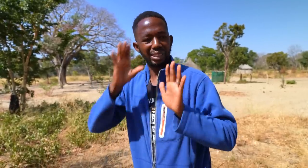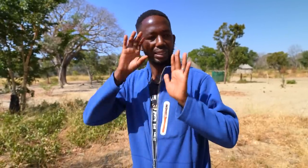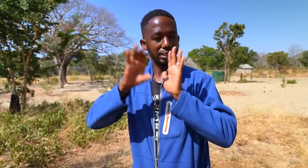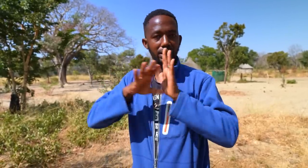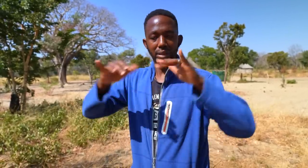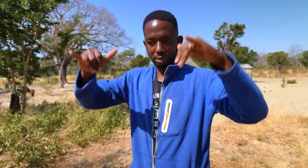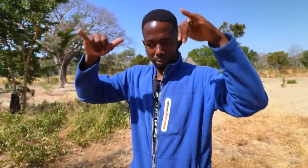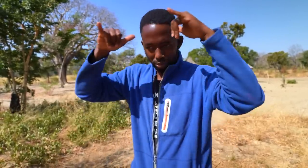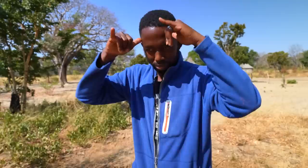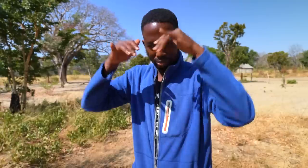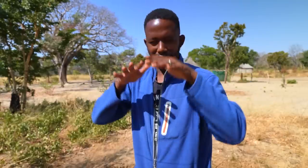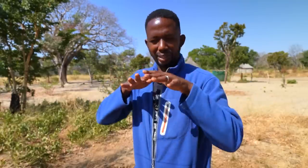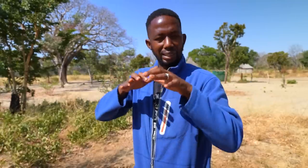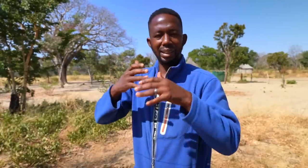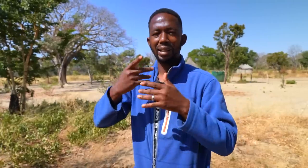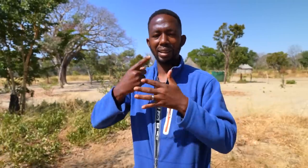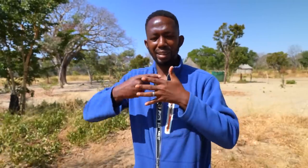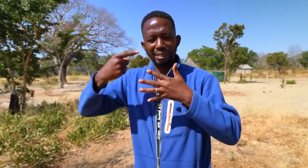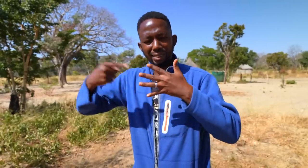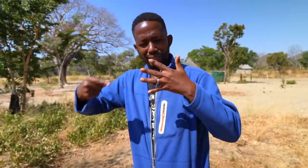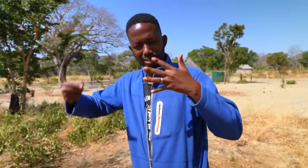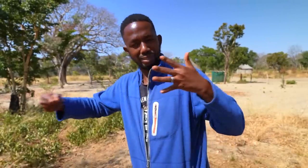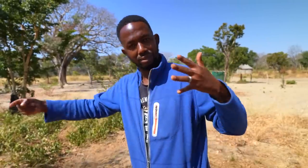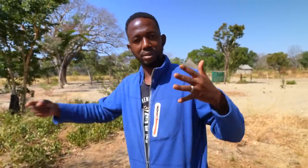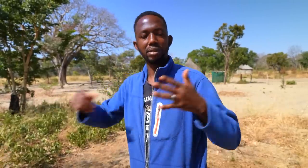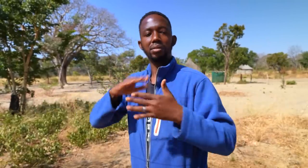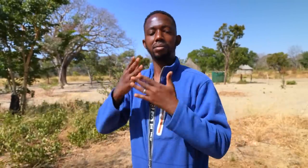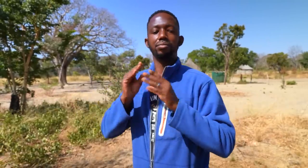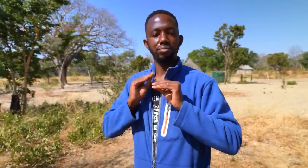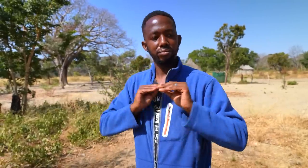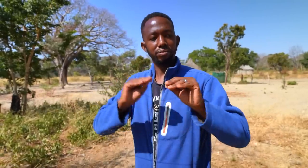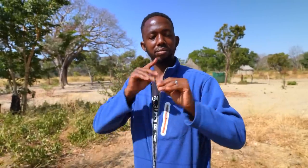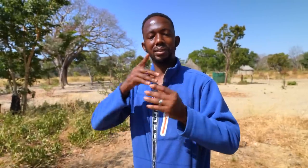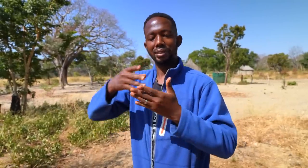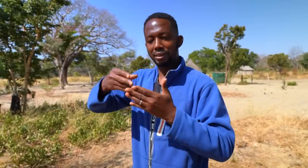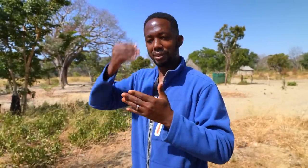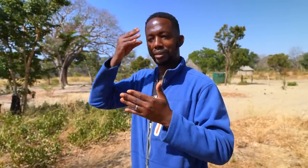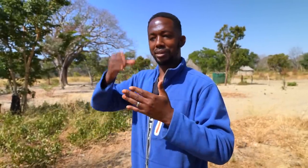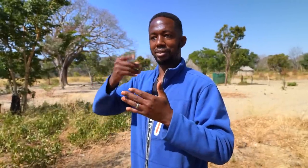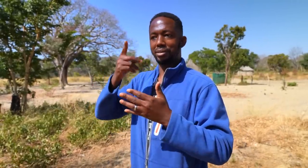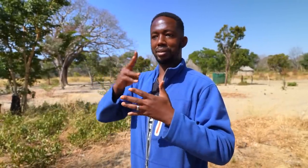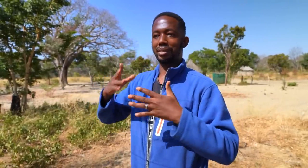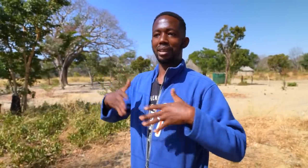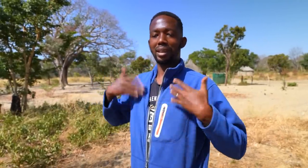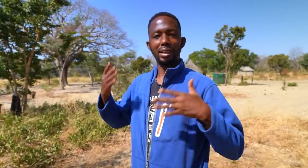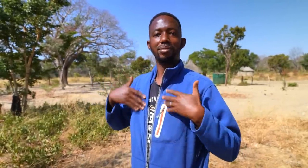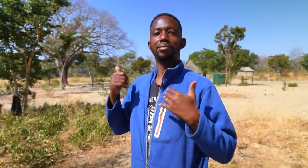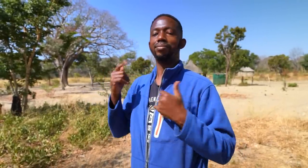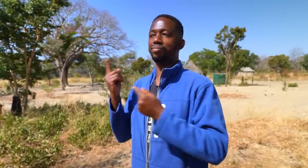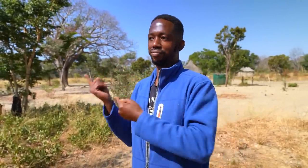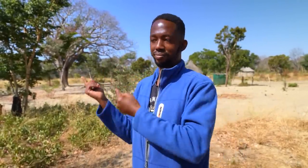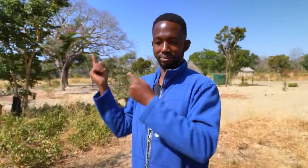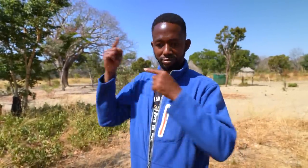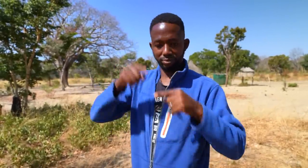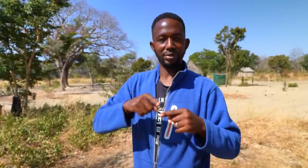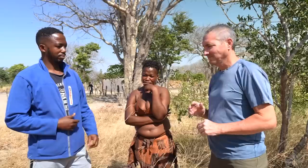cows and other animals, and so on. Then she returned back here.